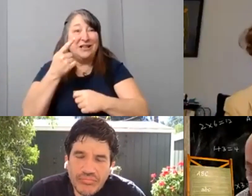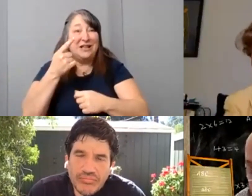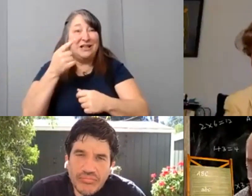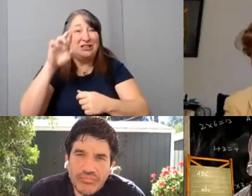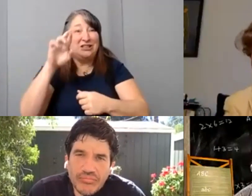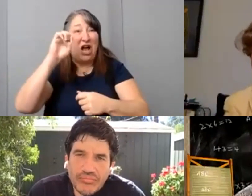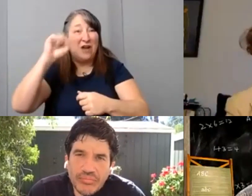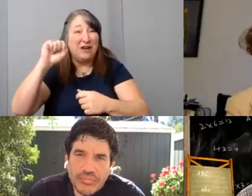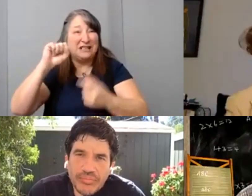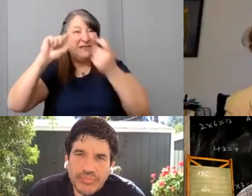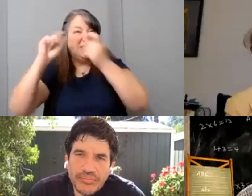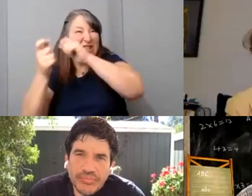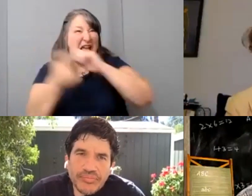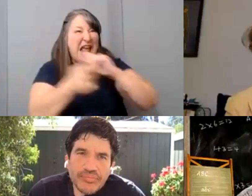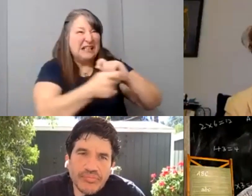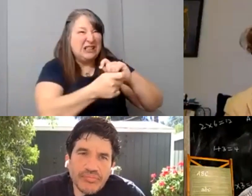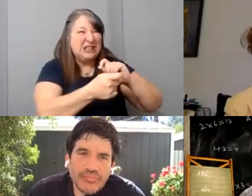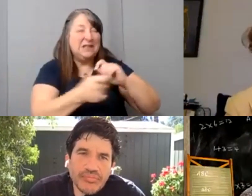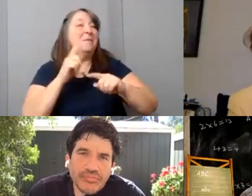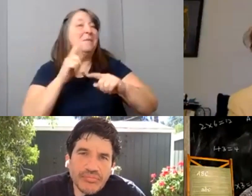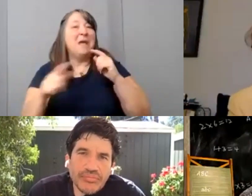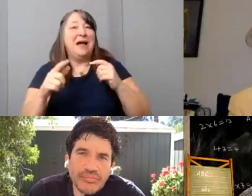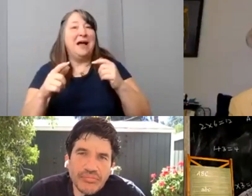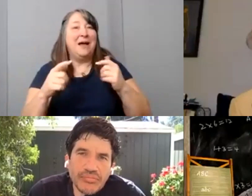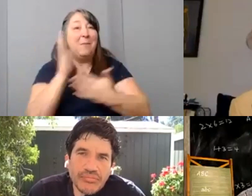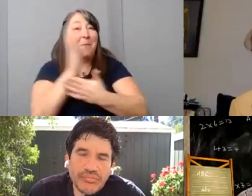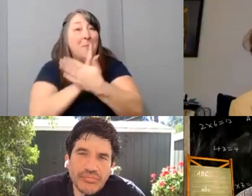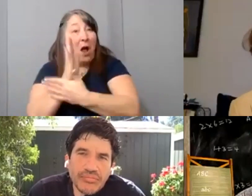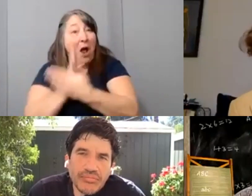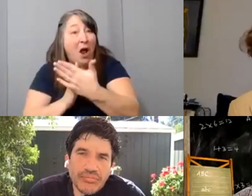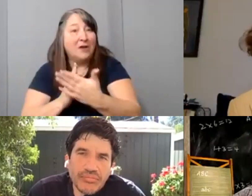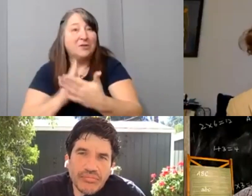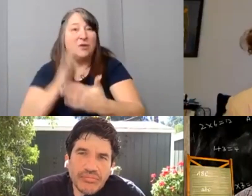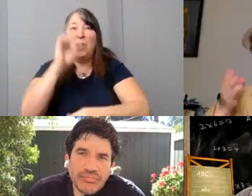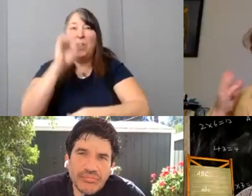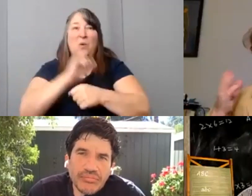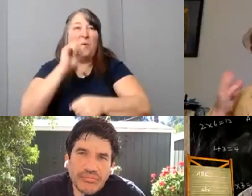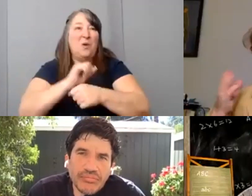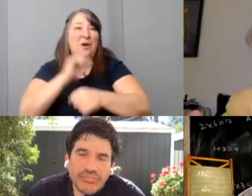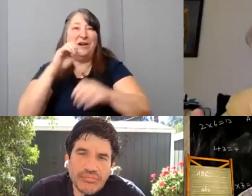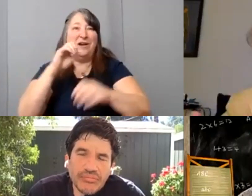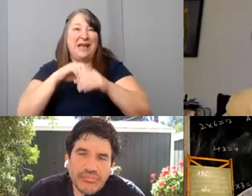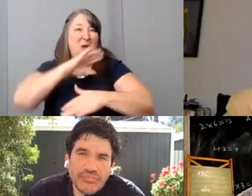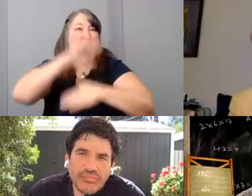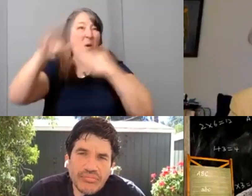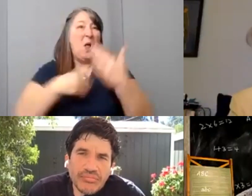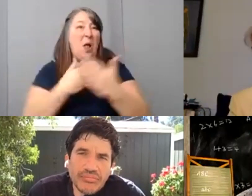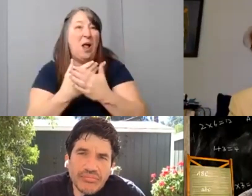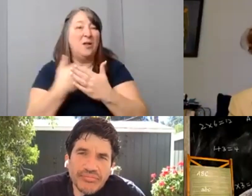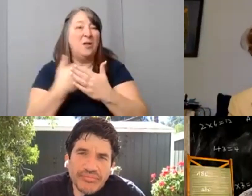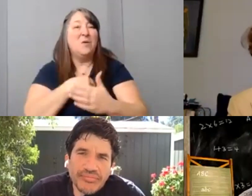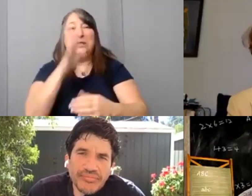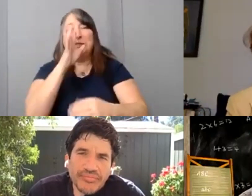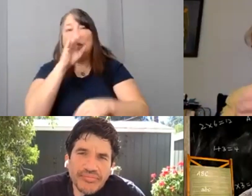But there's elements that could work in different, um different facets. And when we talk about mockumentary films,